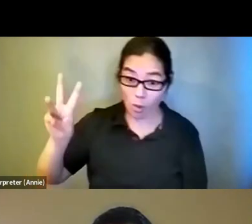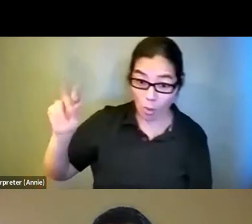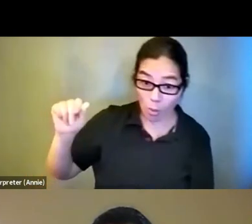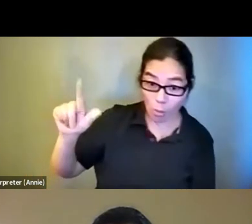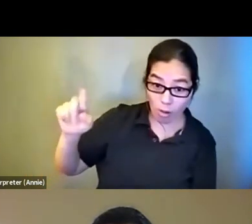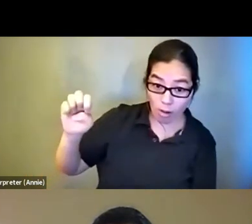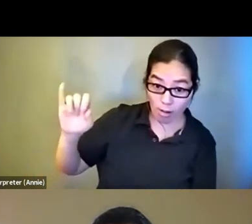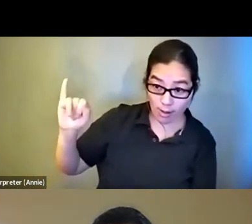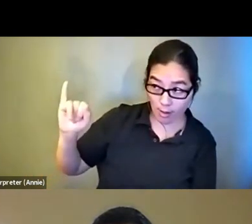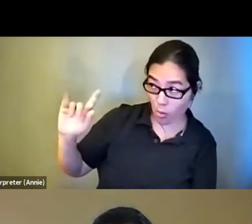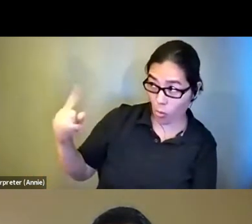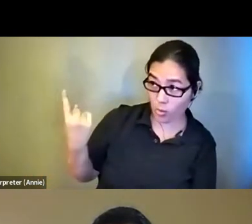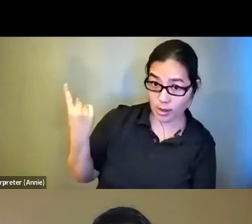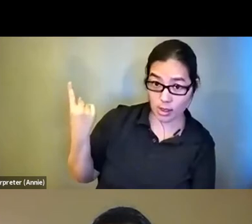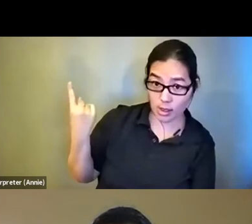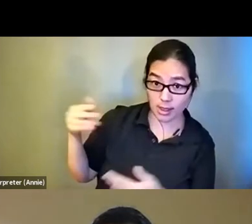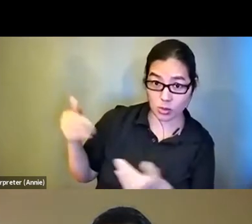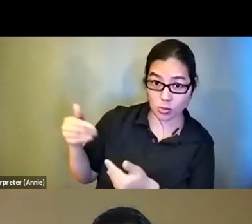intro. Emily Beitiks: Walei, Chad